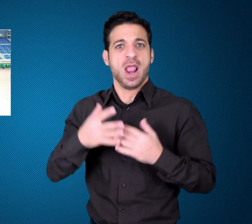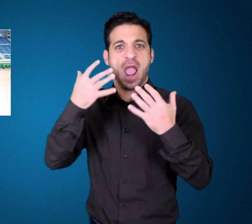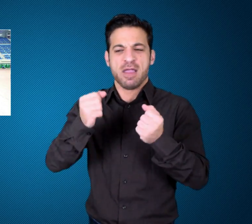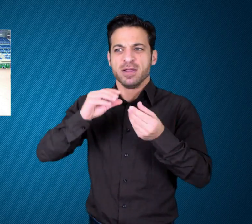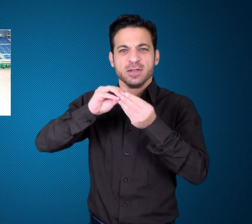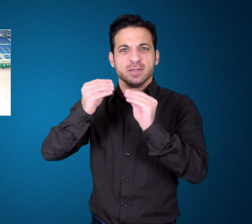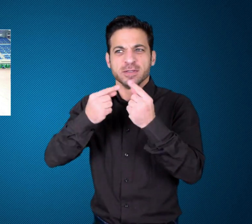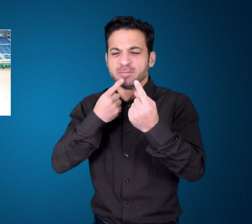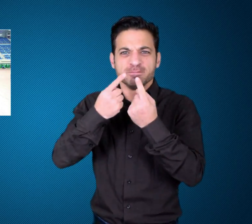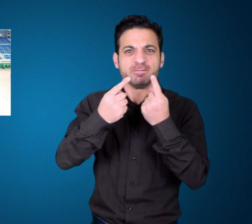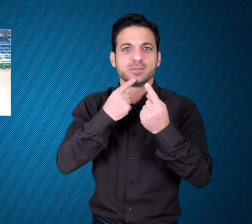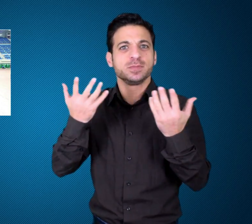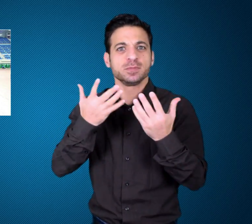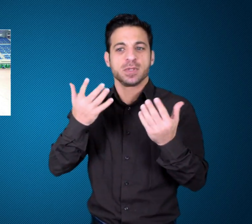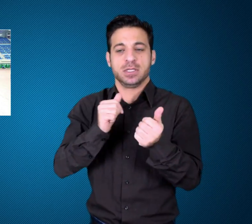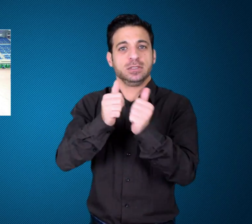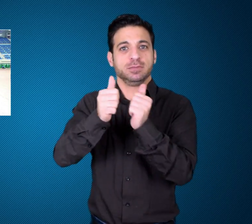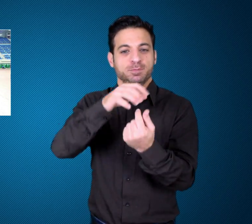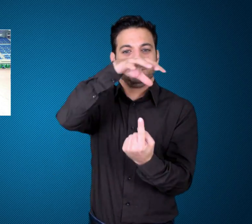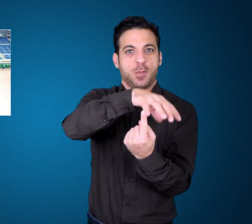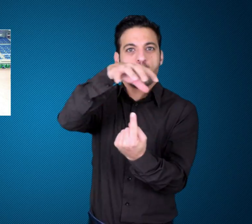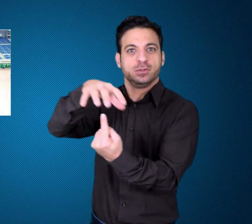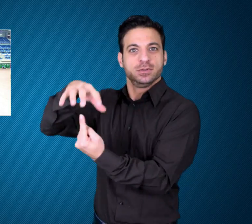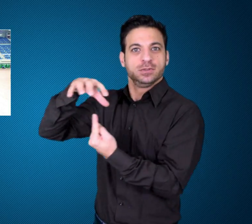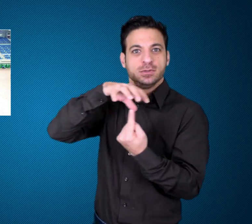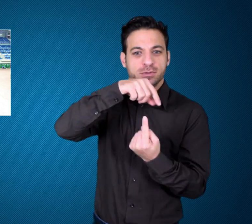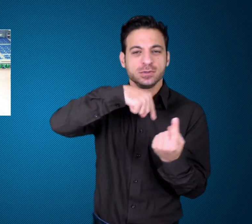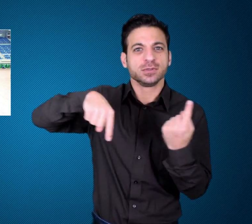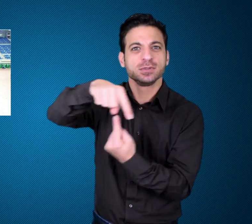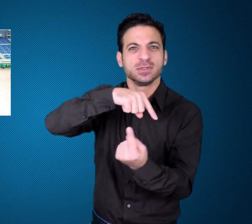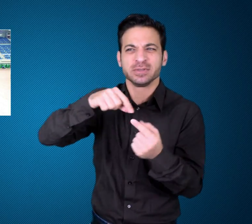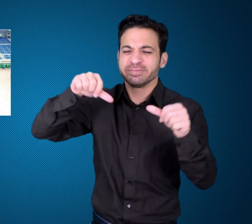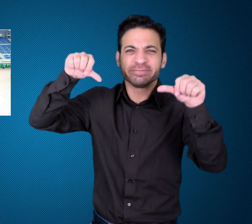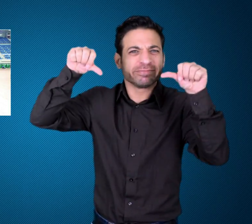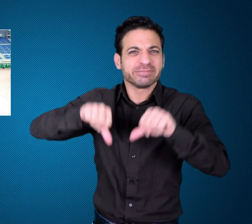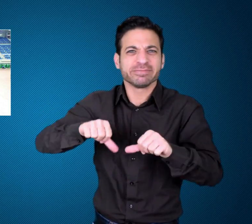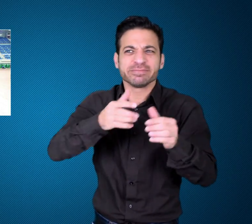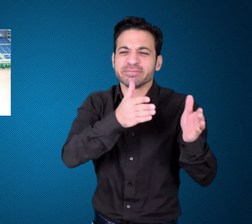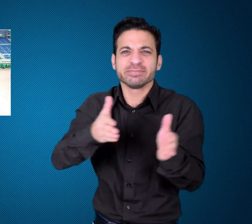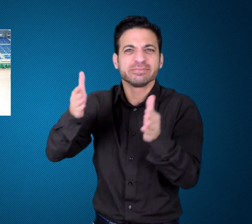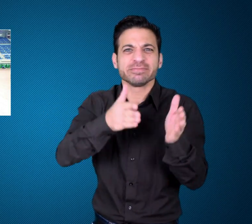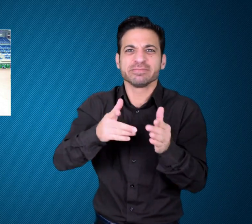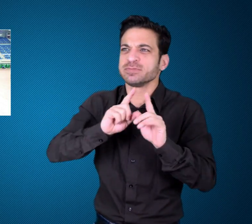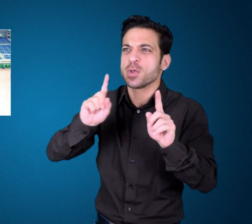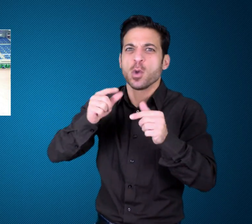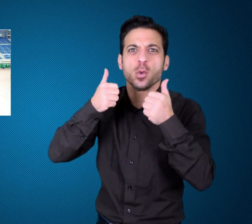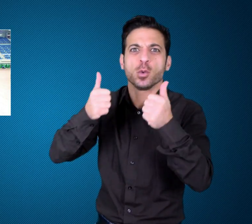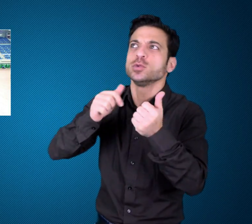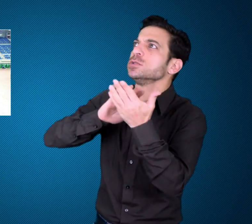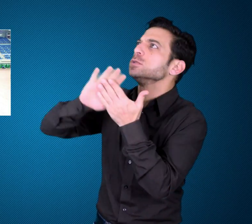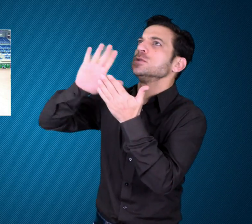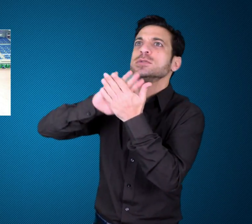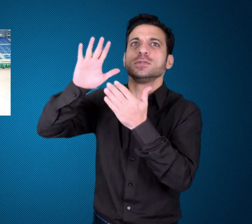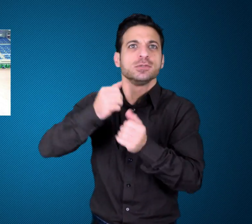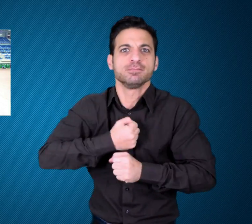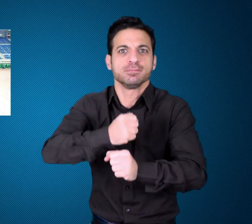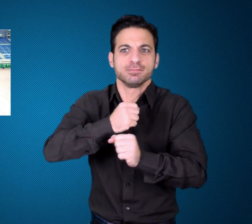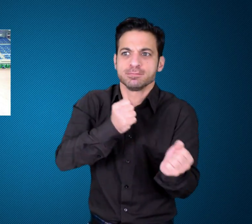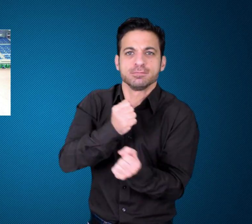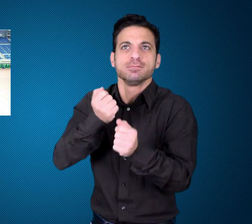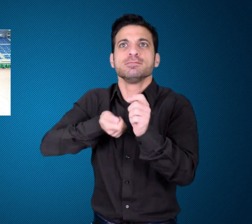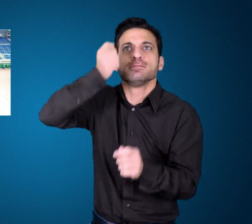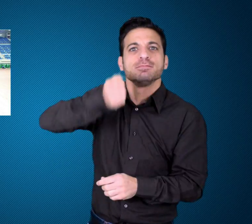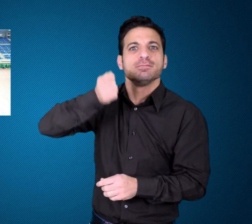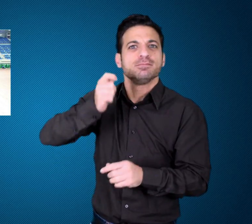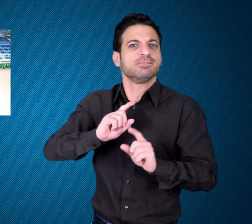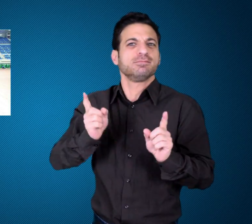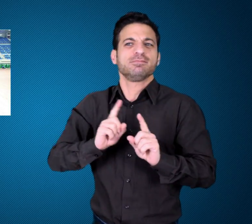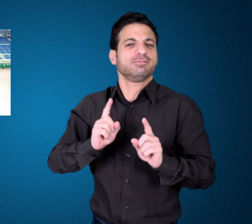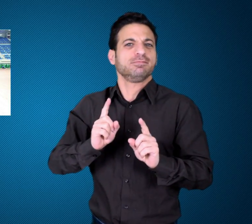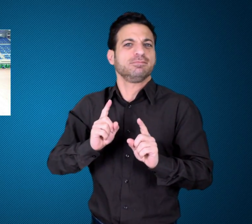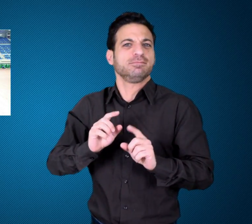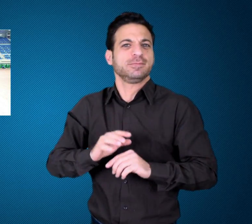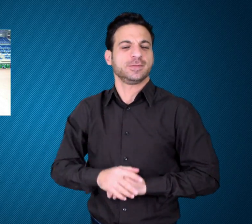maintenance at the stadiums.